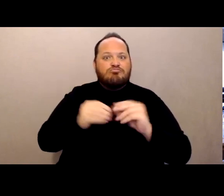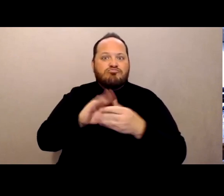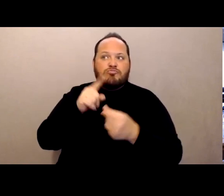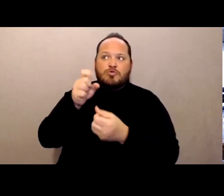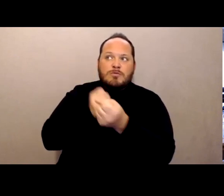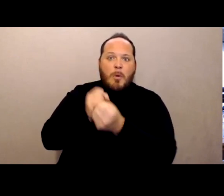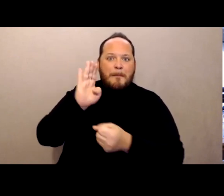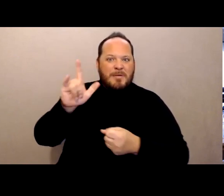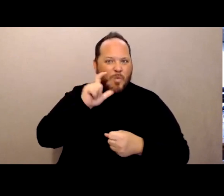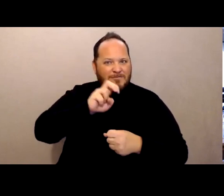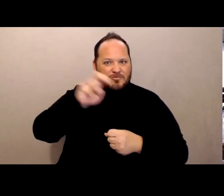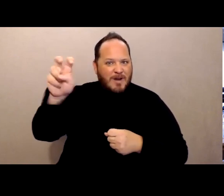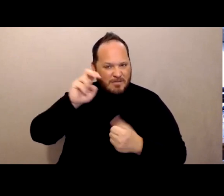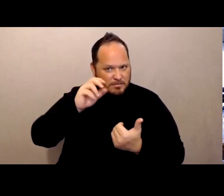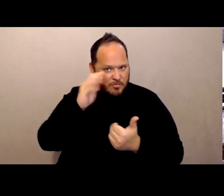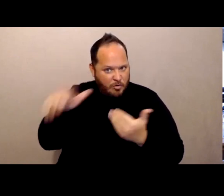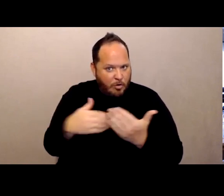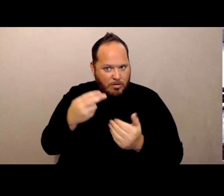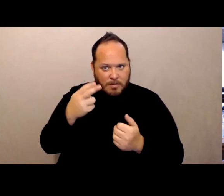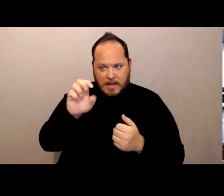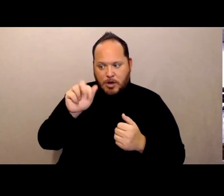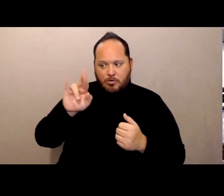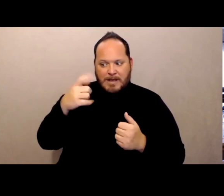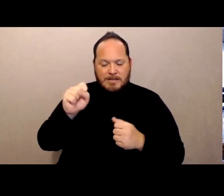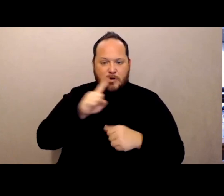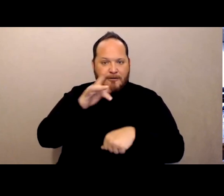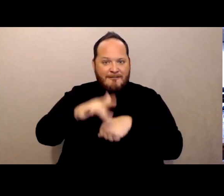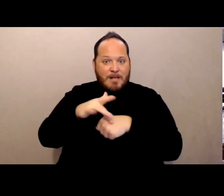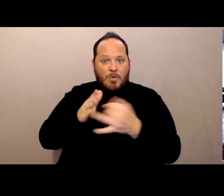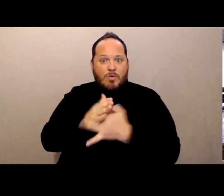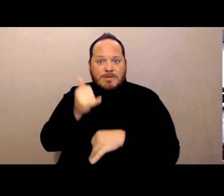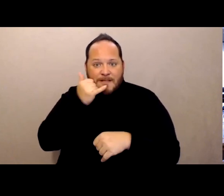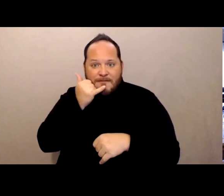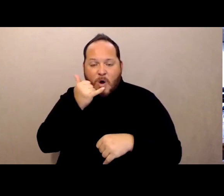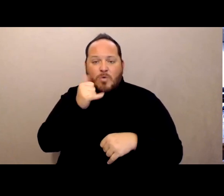All the hearings now are available telephonically to the public, you can chime in your support.